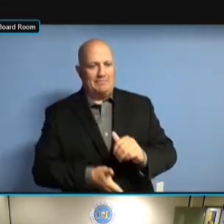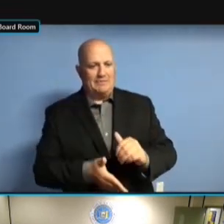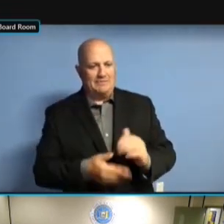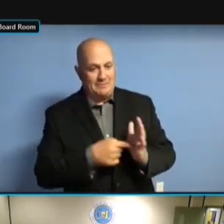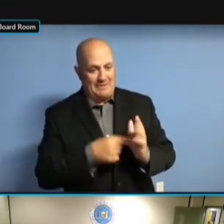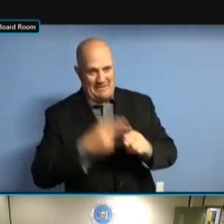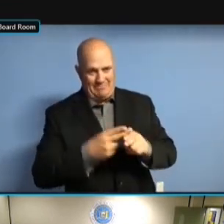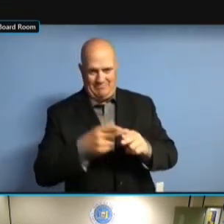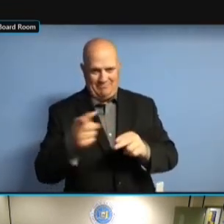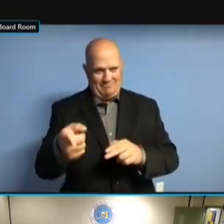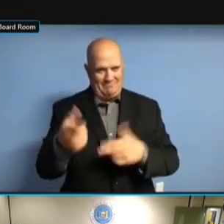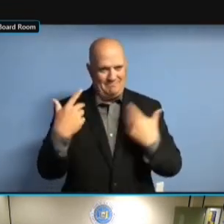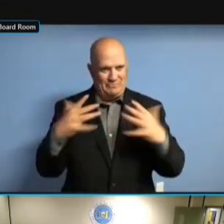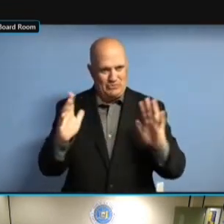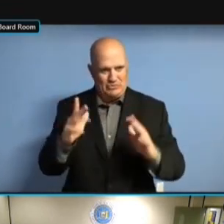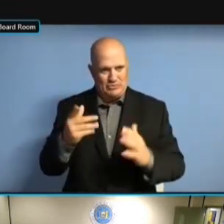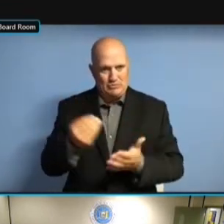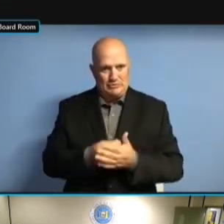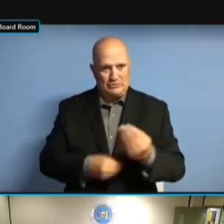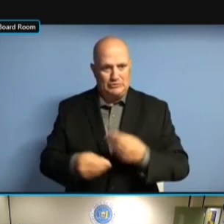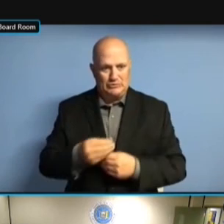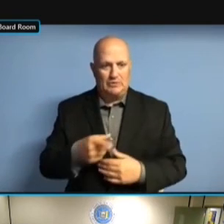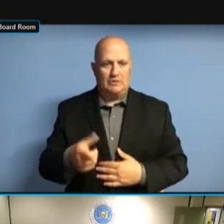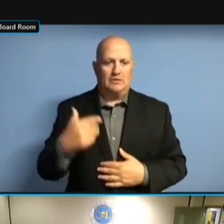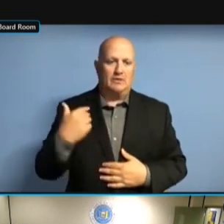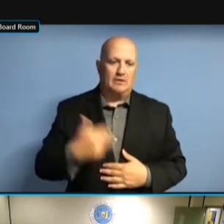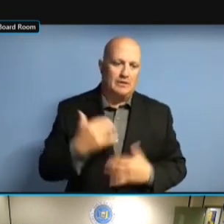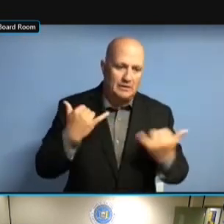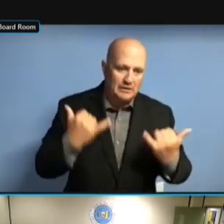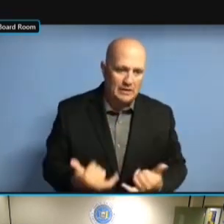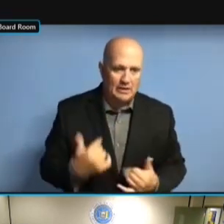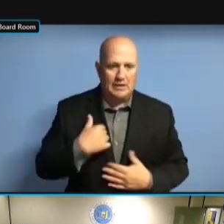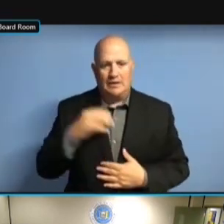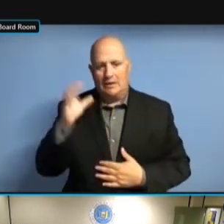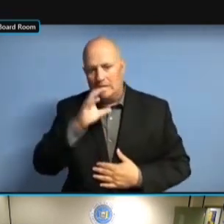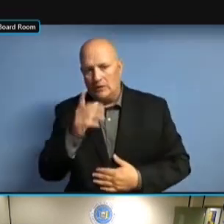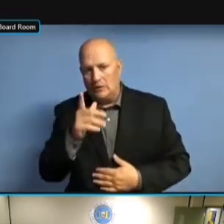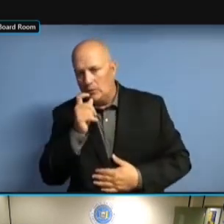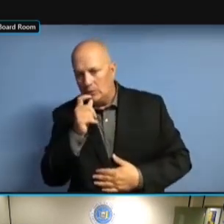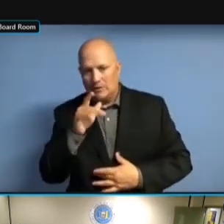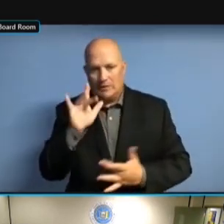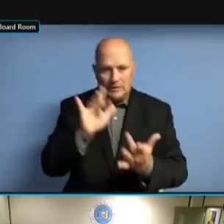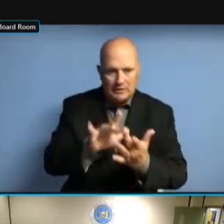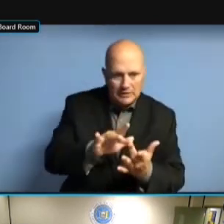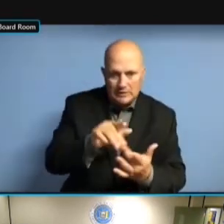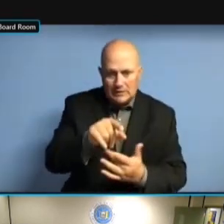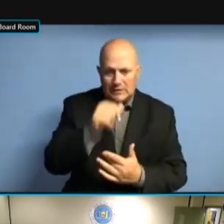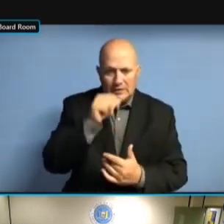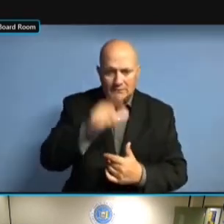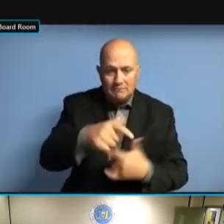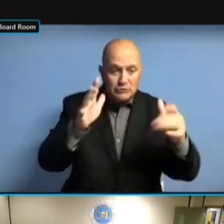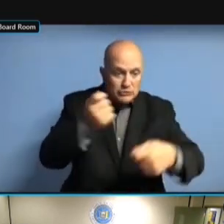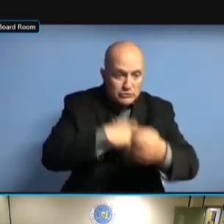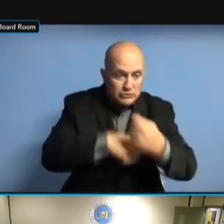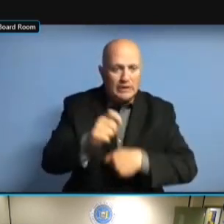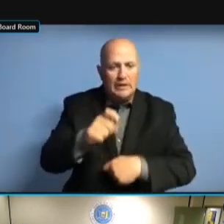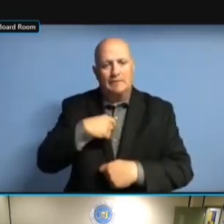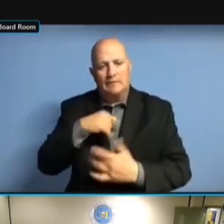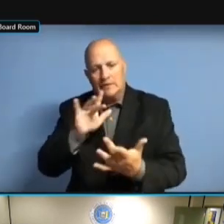IN TERMS OF WHO WANTS TO TALK TO WHO AND WHO IS IN TERMS OF WHO WANTS TO TALK TO WHO AND WHO IS NOT IN TERMS OF WHO WANTS TO TALK TO WHO AND WHO IS NOT TALKING IN TERMS OF WHO WANTS TO TALK TO WHO AND WHO IS NOT TALKING TO WHO AND WHO IS NOT TALKING TO WHO AND WHO IS NOT TALKING TO WHO WHO AND WHO IS NOT TALKING TO WHO AND WHO AND WHO IS NOT TALKING TO WHO AND WHO WHO AND WHO IS NOT TALKING TO WHO AND WHO IS WHO AND WHO IS NOT TALKING TO WHO AND WHO IS ACCEPT WHO AND WHO IS ACCEPT WHO AND WHO IS ACCEPT RESPONSIBILITY. RESPONSIBILITY. RESPONSIBILITY. THOSE RESPONSIBILITY. THOSE ARE RESPONSIBILITY. THOSE ARE THE RESPONSIBILITY. THOSE ARE THE THINGS RESPONSIBILITY. THOSE ARE THE THINGS I'M RESPONSIBILITY. THOSE ARE THE THINGS I'M RUNNING THOSE ARE THE THINGS I'M RUNNING THOSE ARE THE THINGS I'M RUNNING INTO. INTO. INTO. >> INTO. >> HE'S INTO. >> HE'S ALSO INTO. >> HE'S ALSO GOING INTO. >> HE'S ALSO GOING TO INTO. >> HE'S ALSO GOING TO RUN